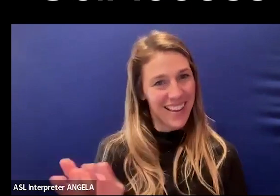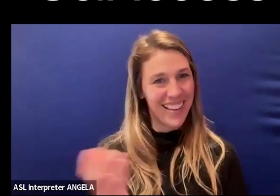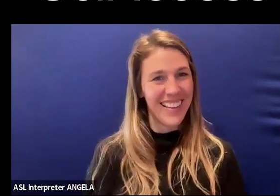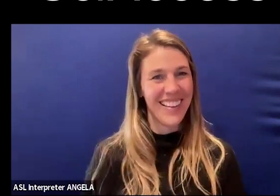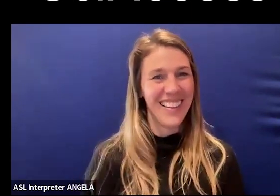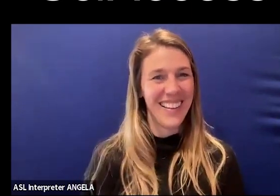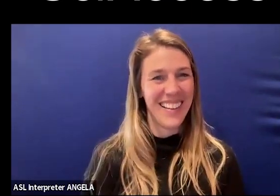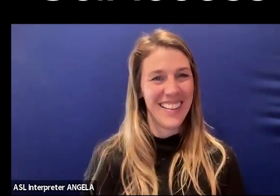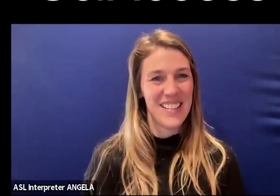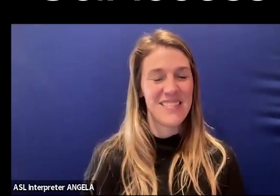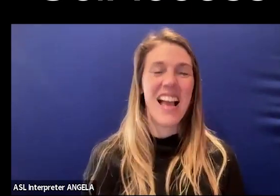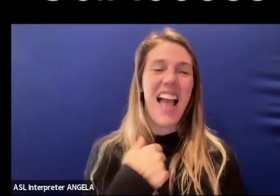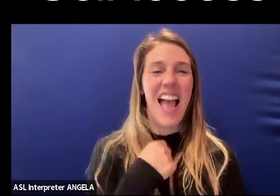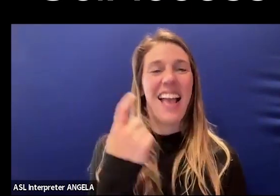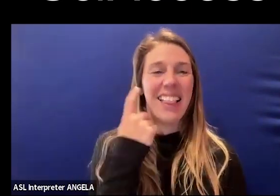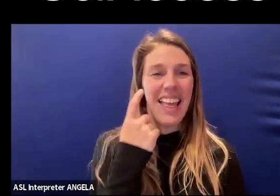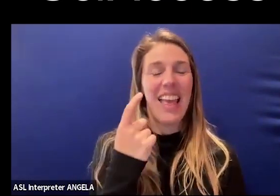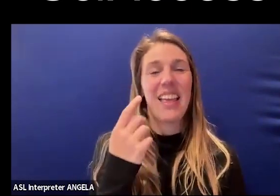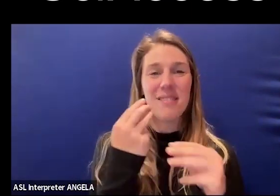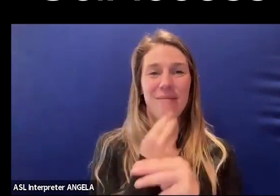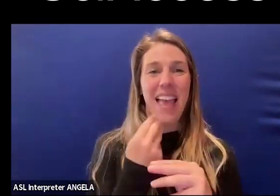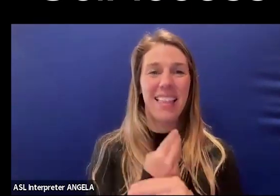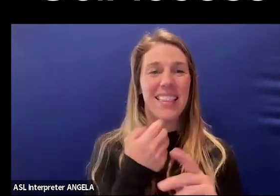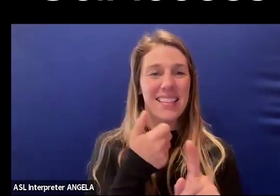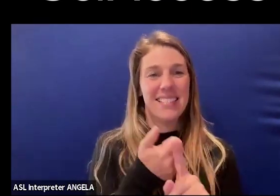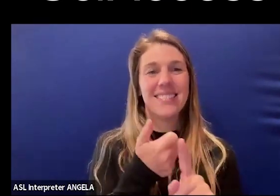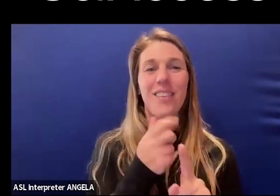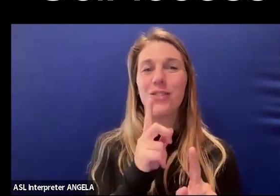Oh, I certainly think mathematics presents